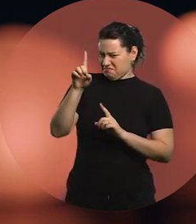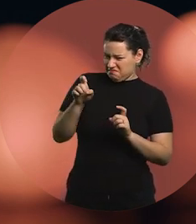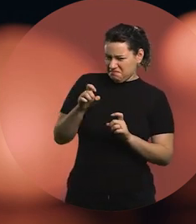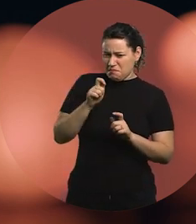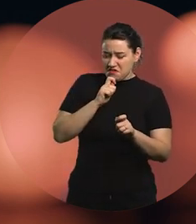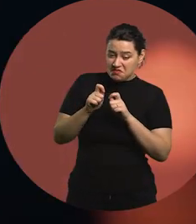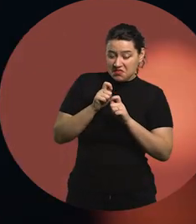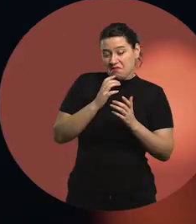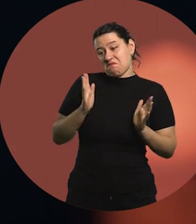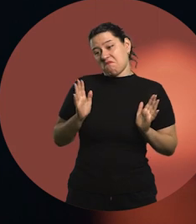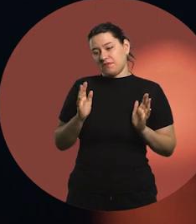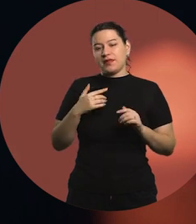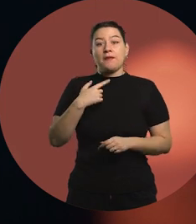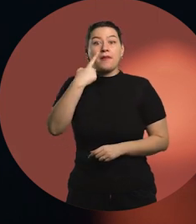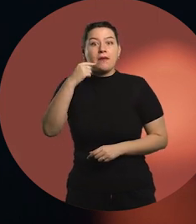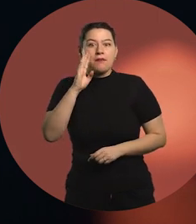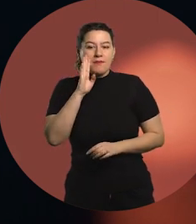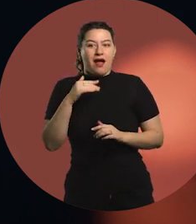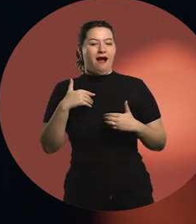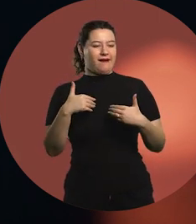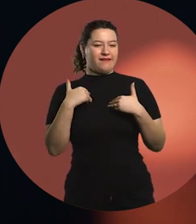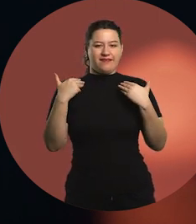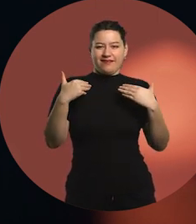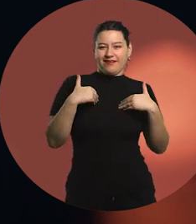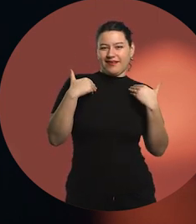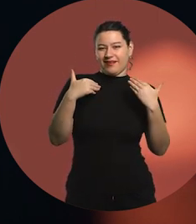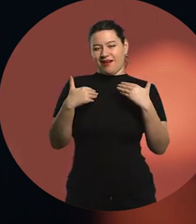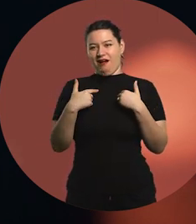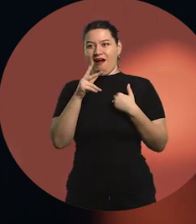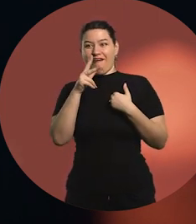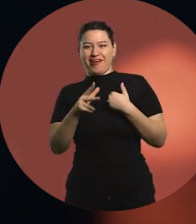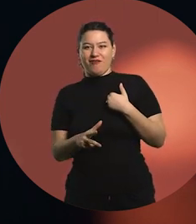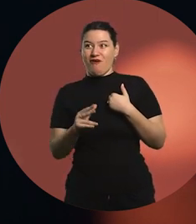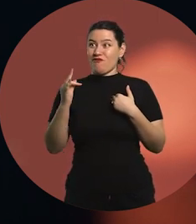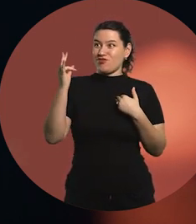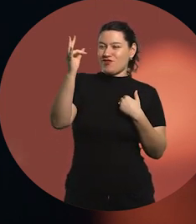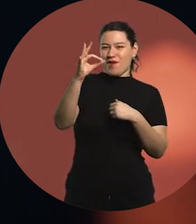My parents were very happy at the thought of me becoming a doctor.